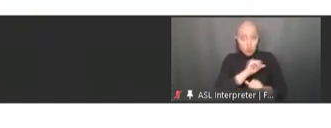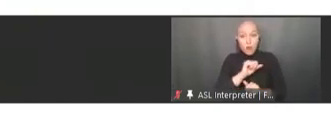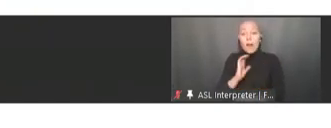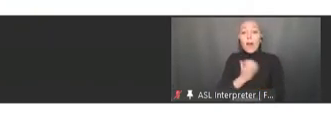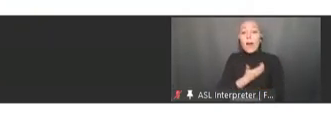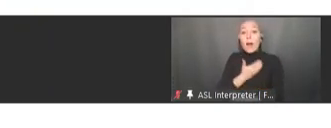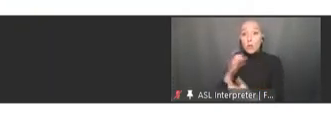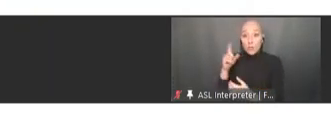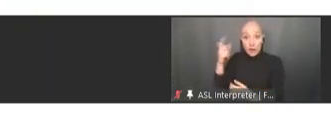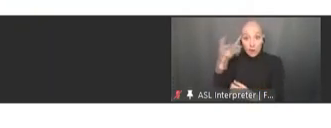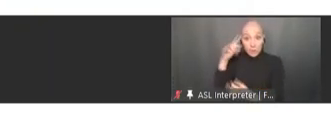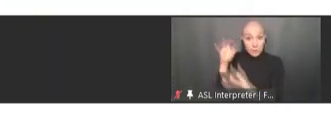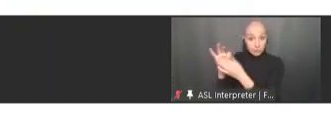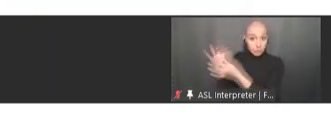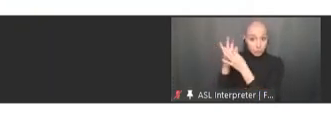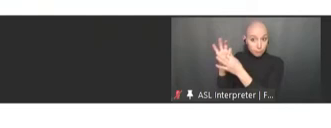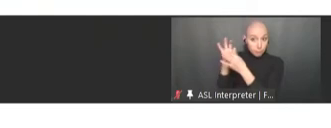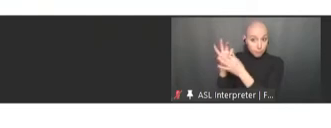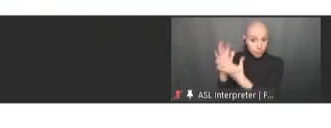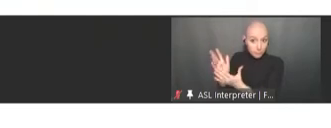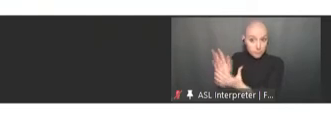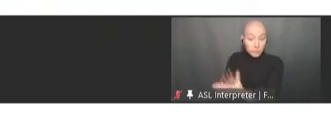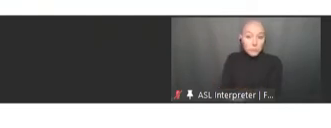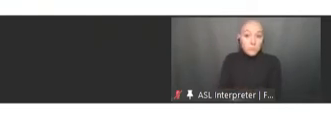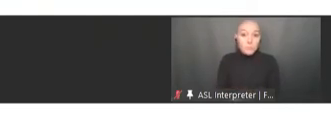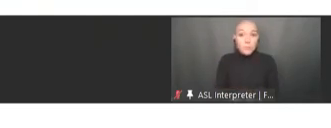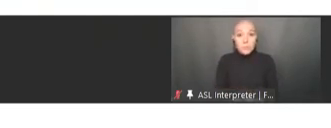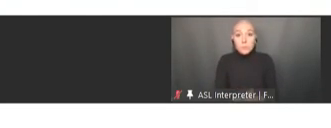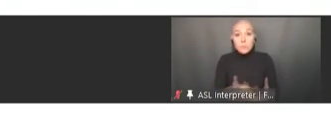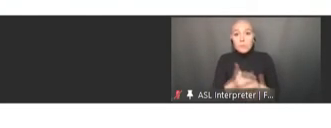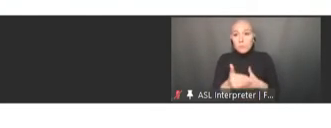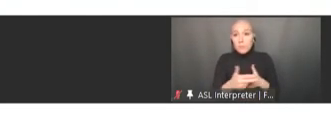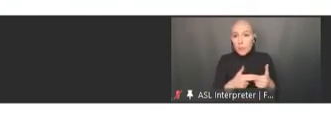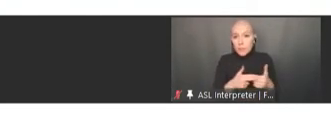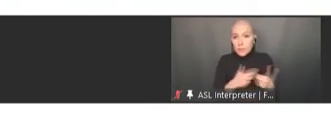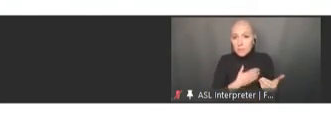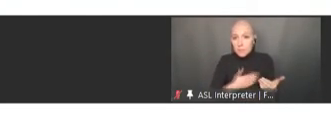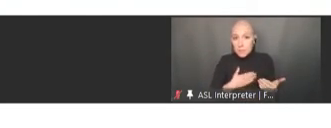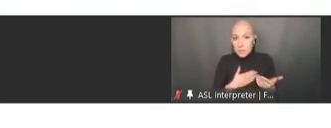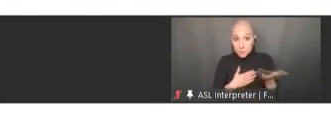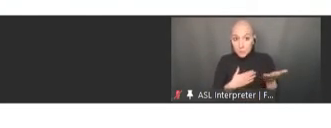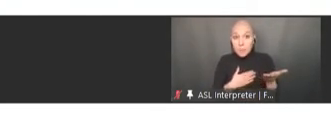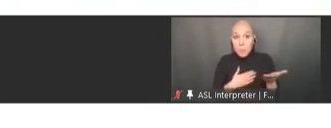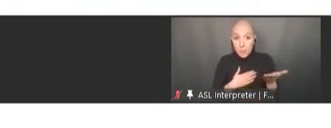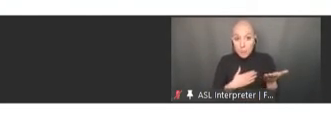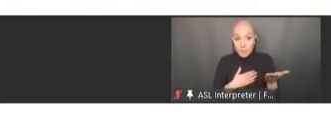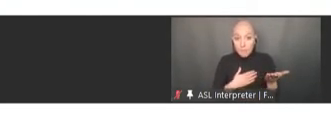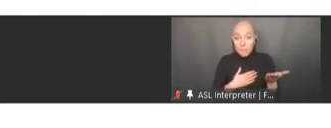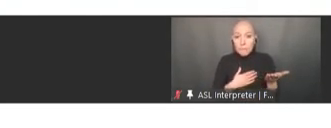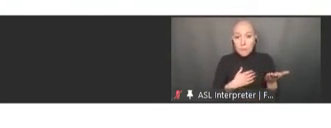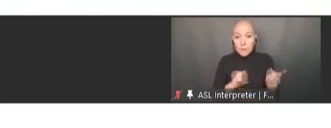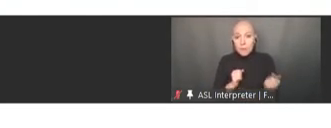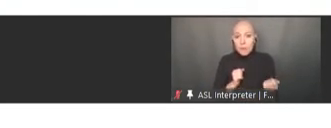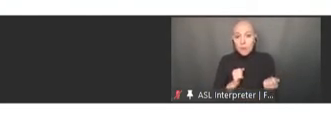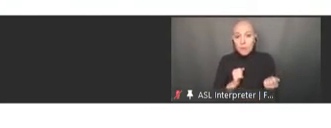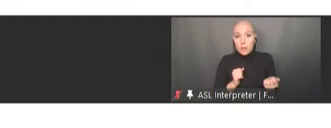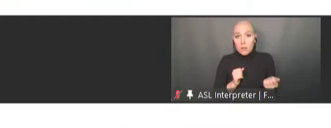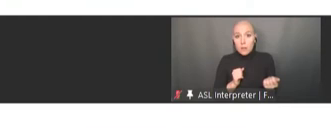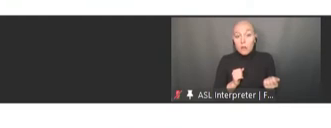It is incredible -- if we go to the next one -- that things related to trust in a government, that